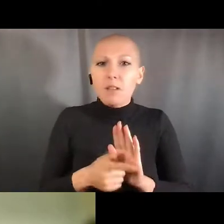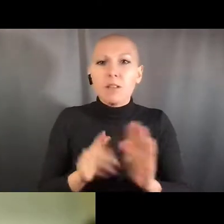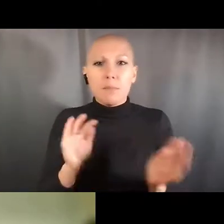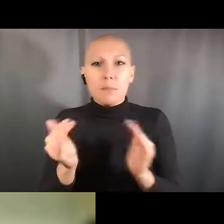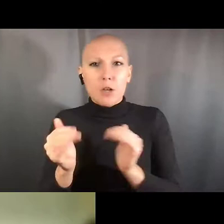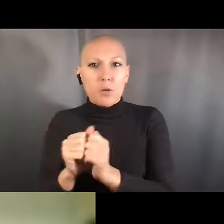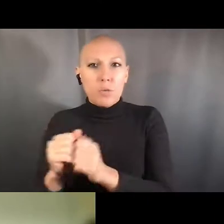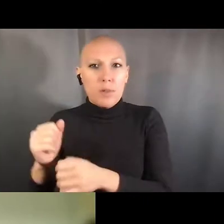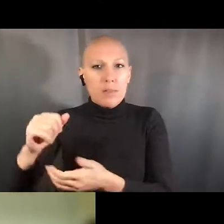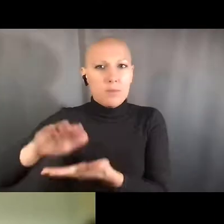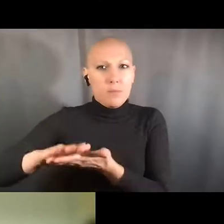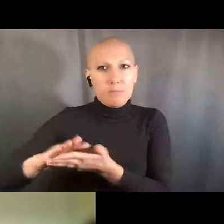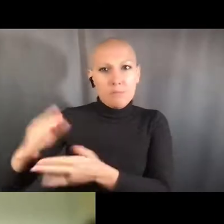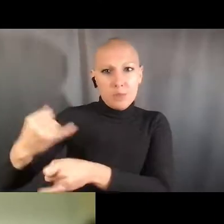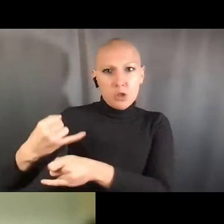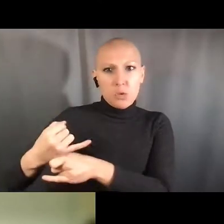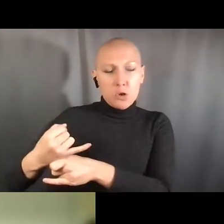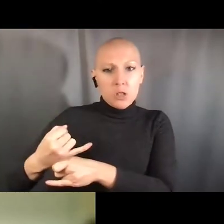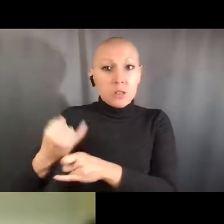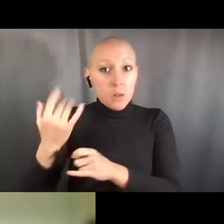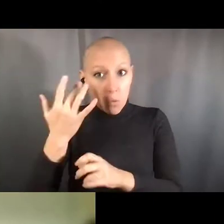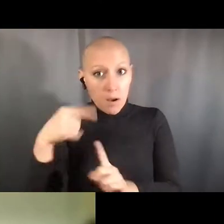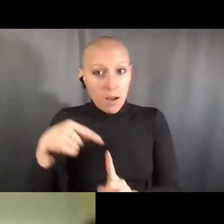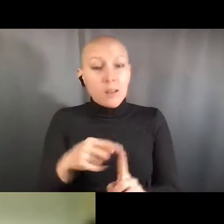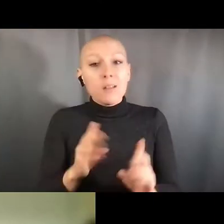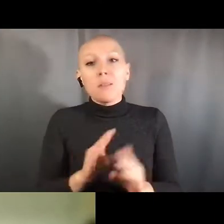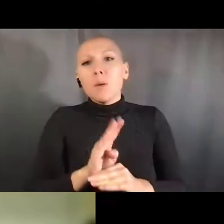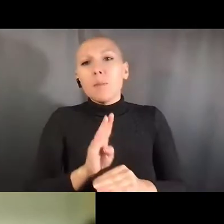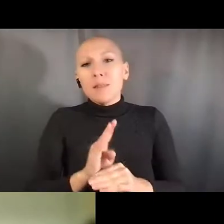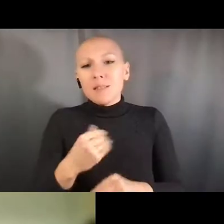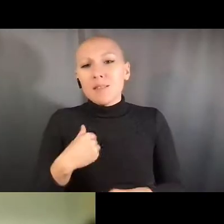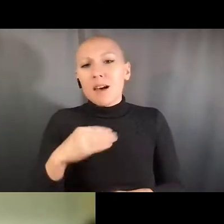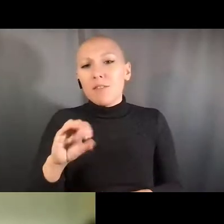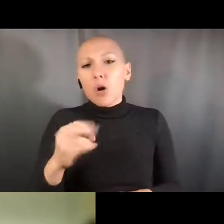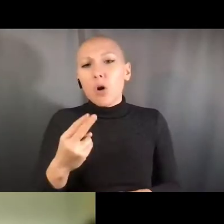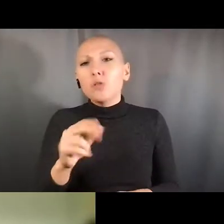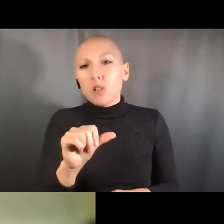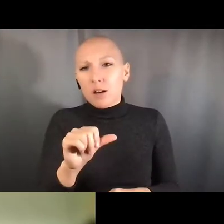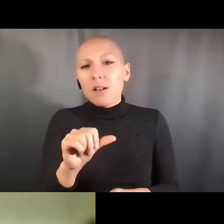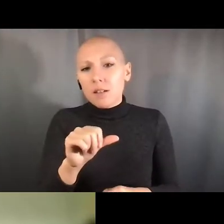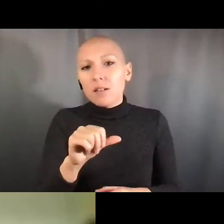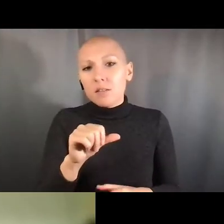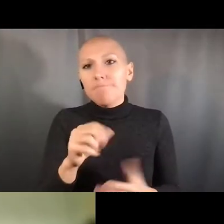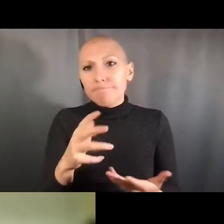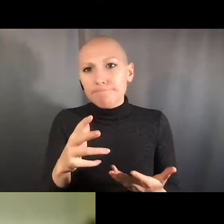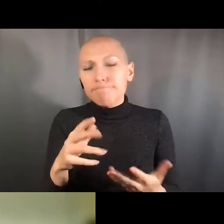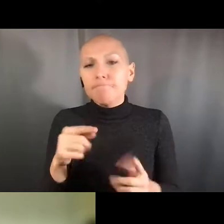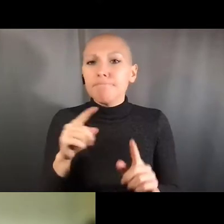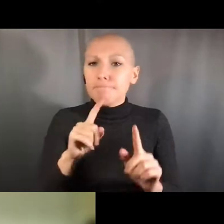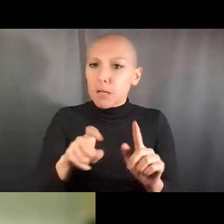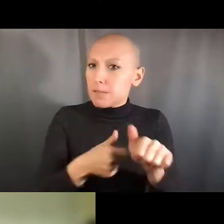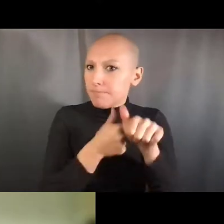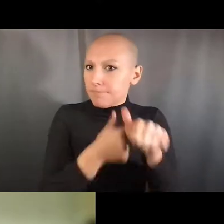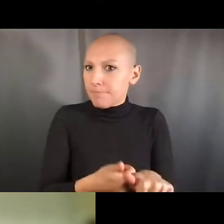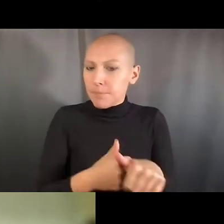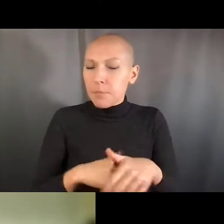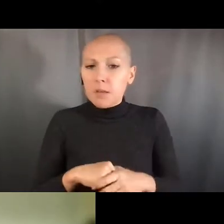because in doing research on this area I learned something I did not know, which is the white lab coats